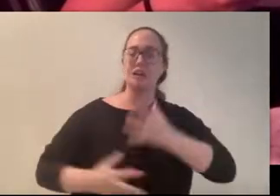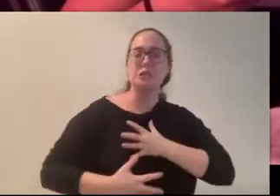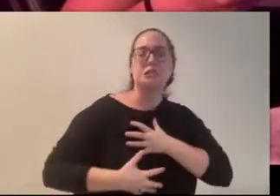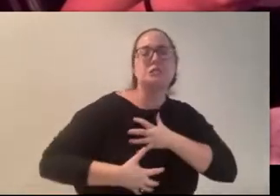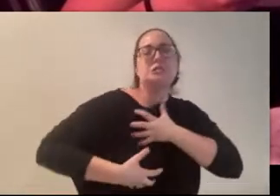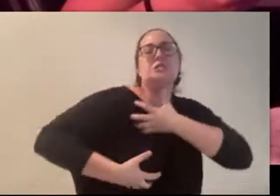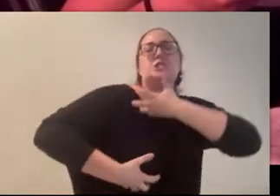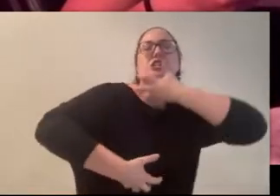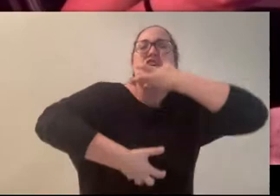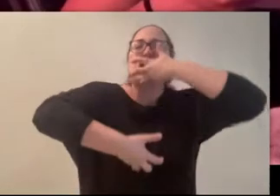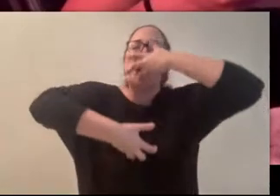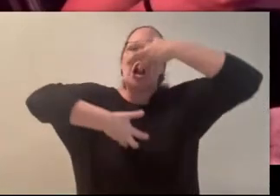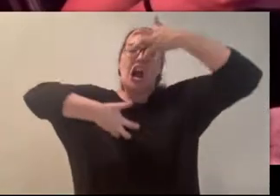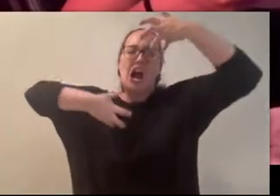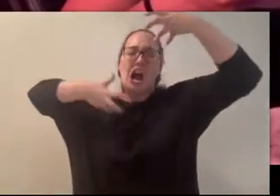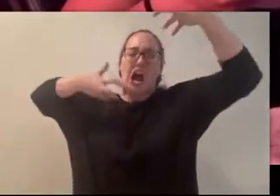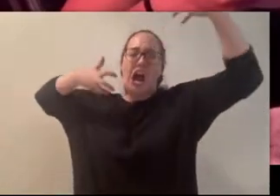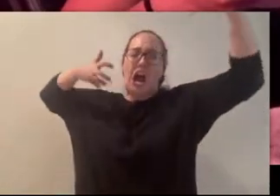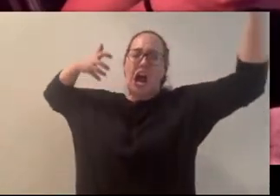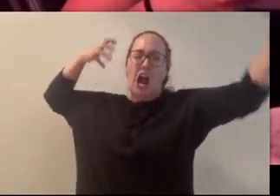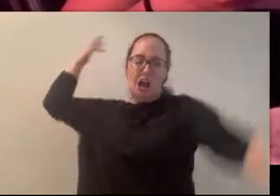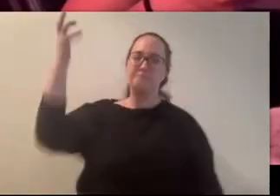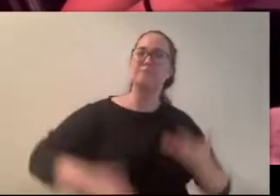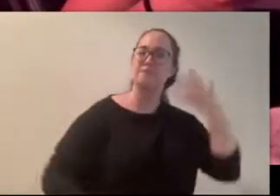From somewhere off in the night, a dog started to howl.